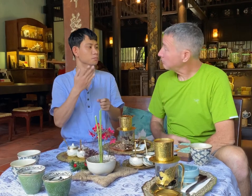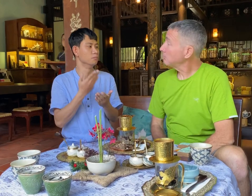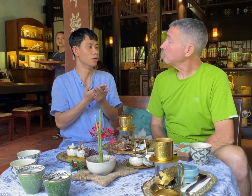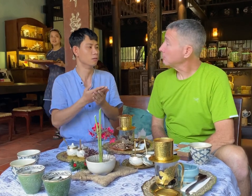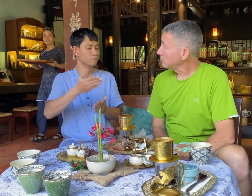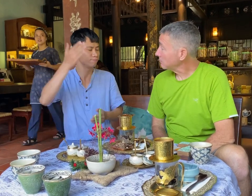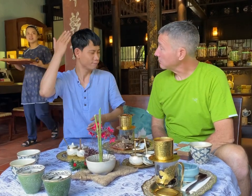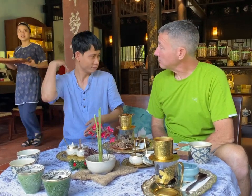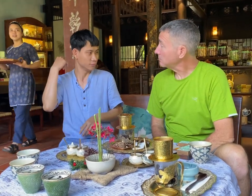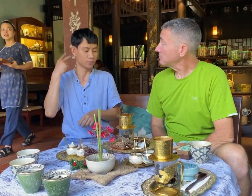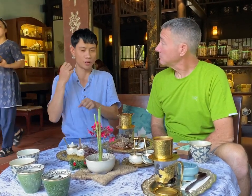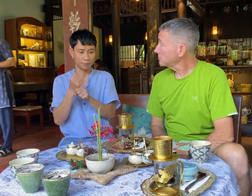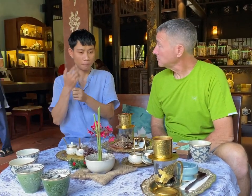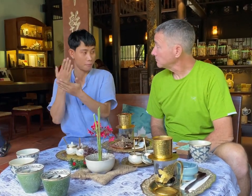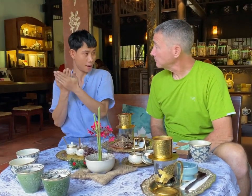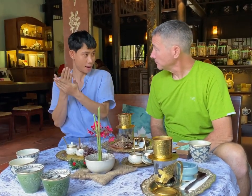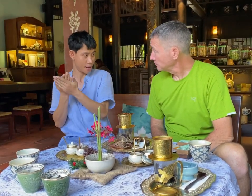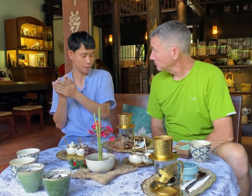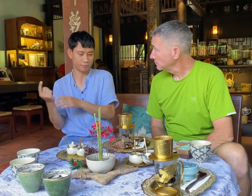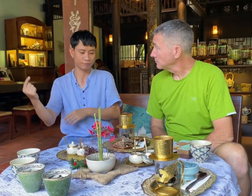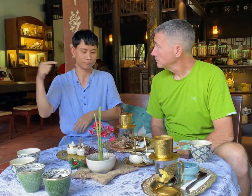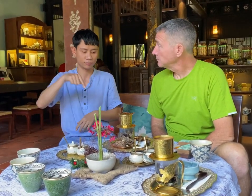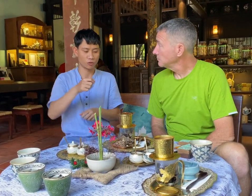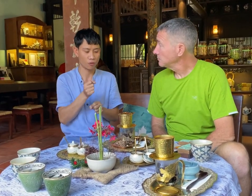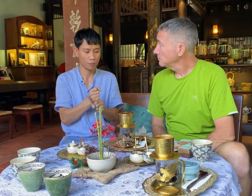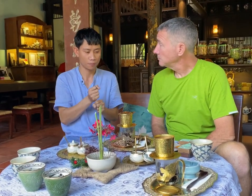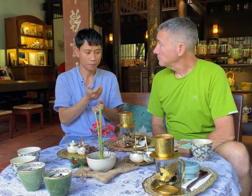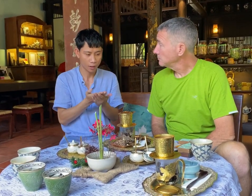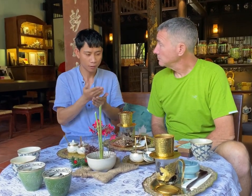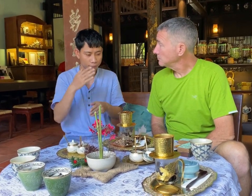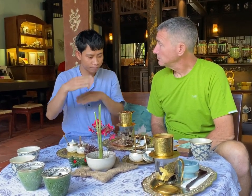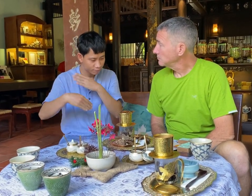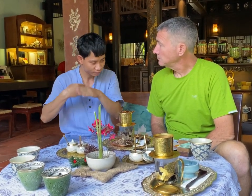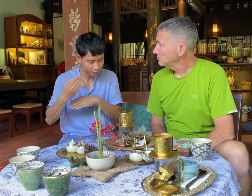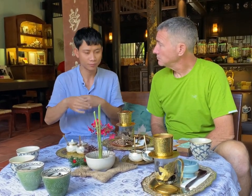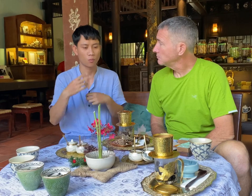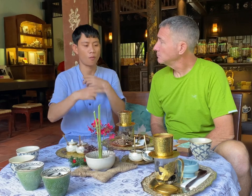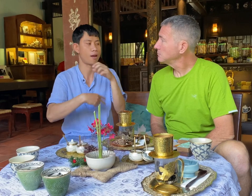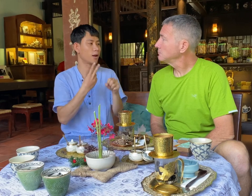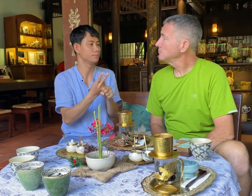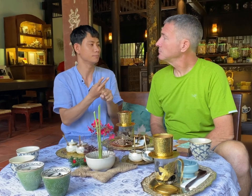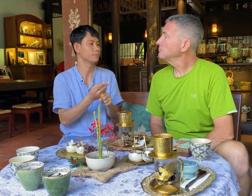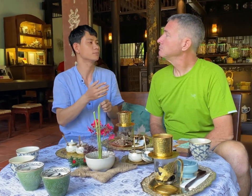When I finished school, then I joined here. I learned a lot past two years.